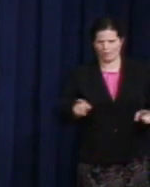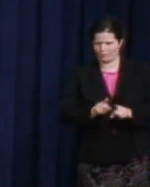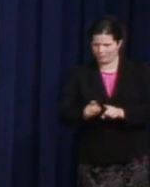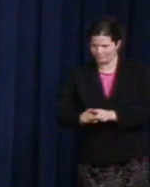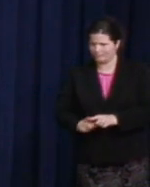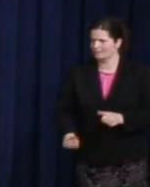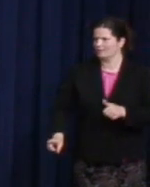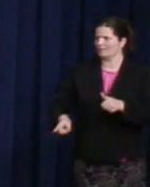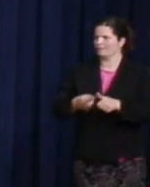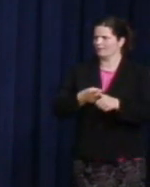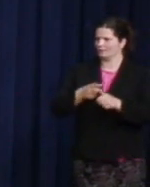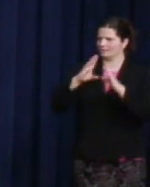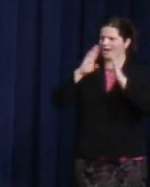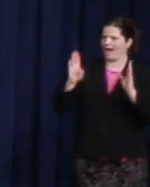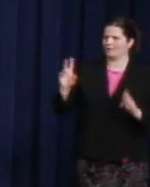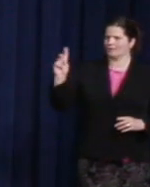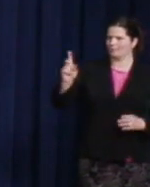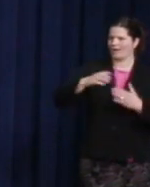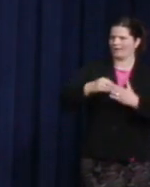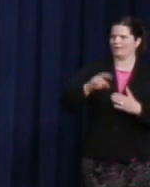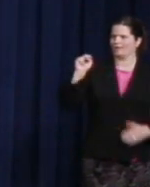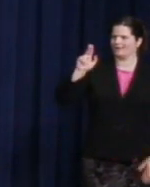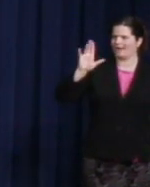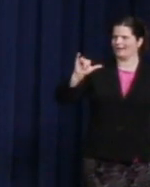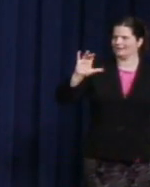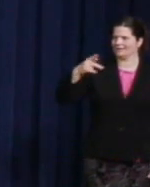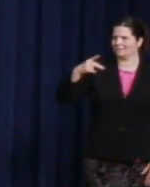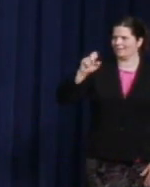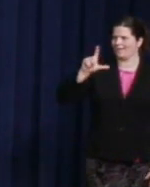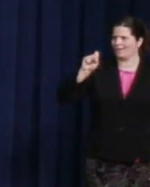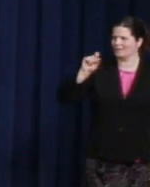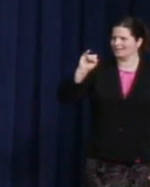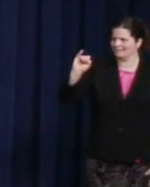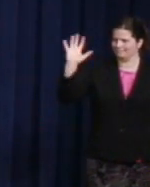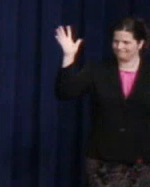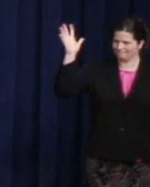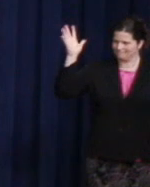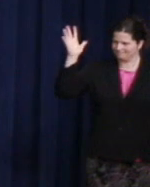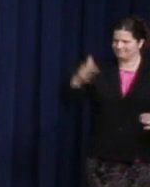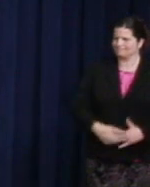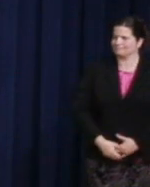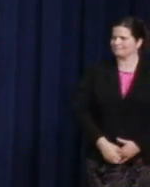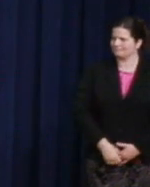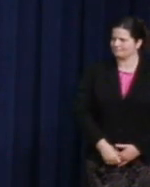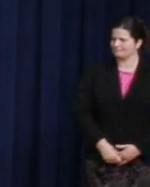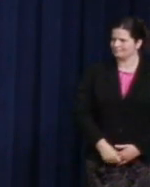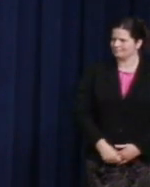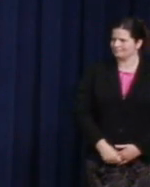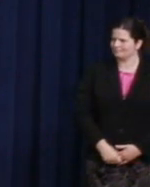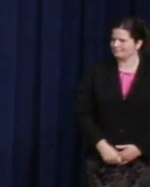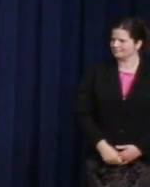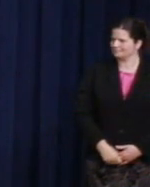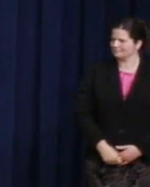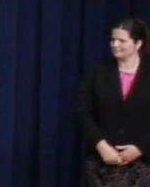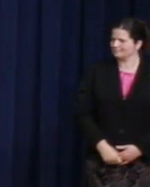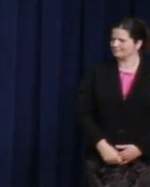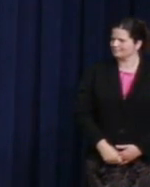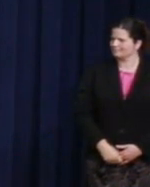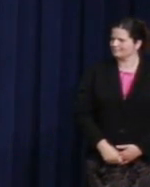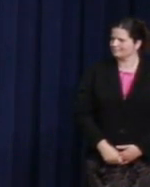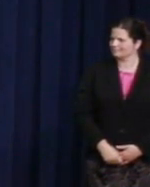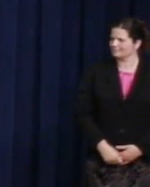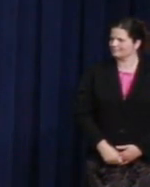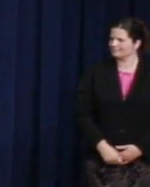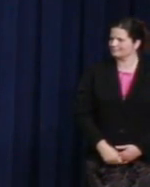House Democratic Leader, Nancy Pelosi.